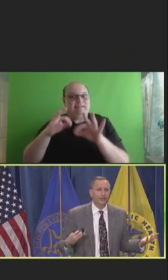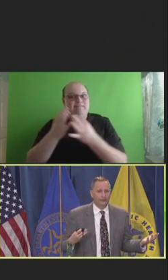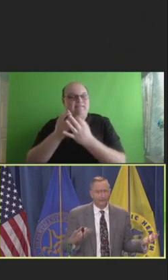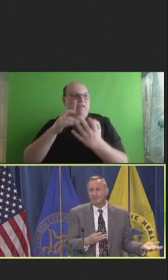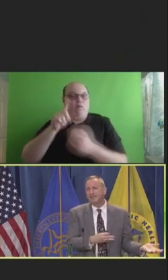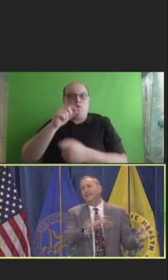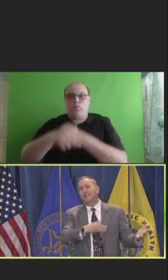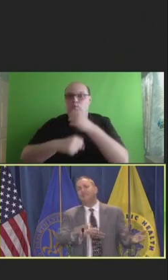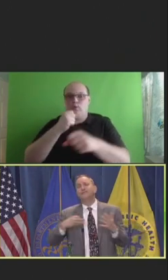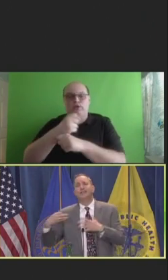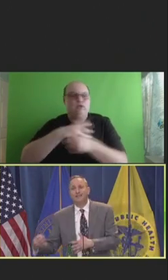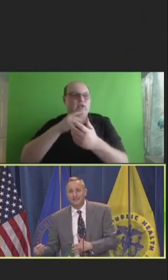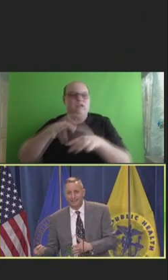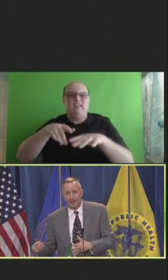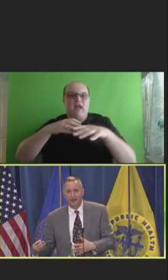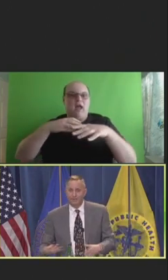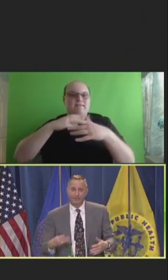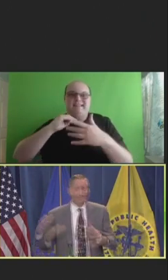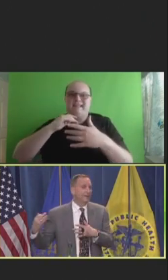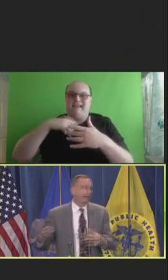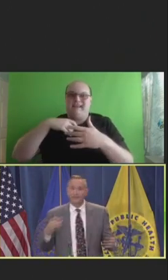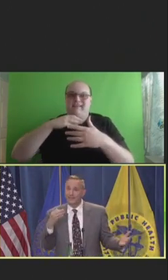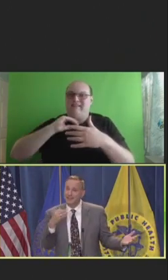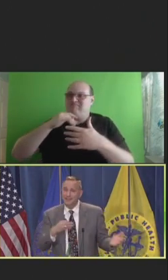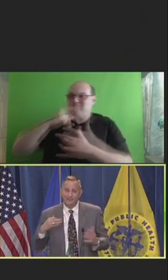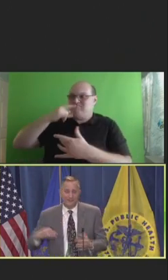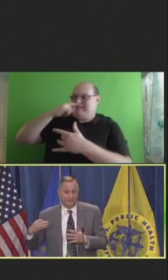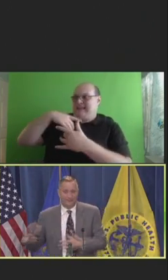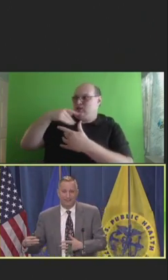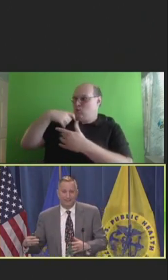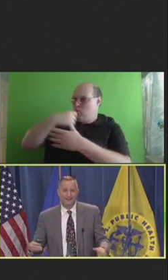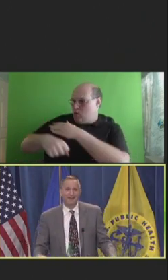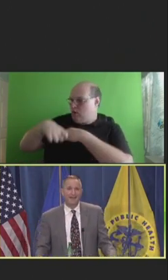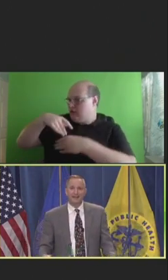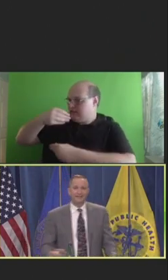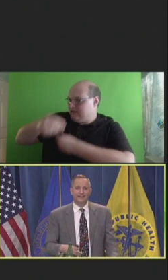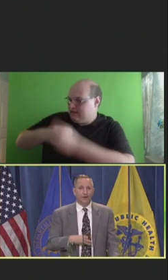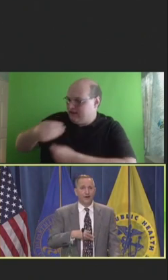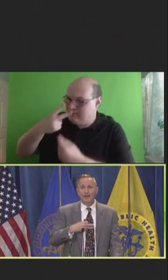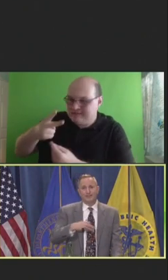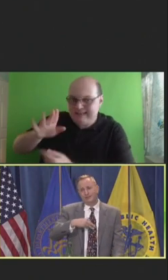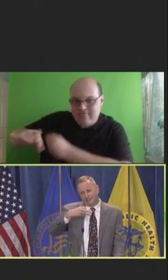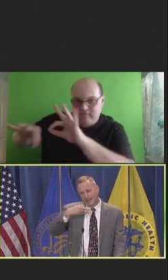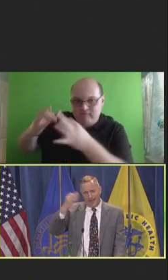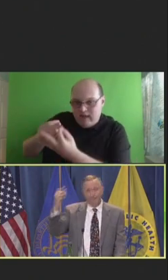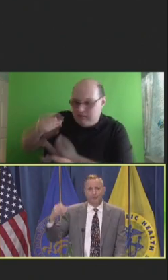I'm seeing kids of kids now, my senior partner's seeing kids of kids of kids. And you know, always should you say, I would do it.